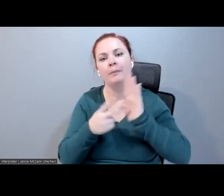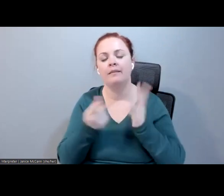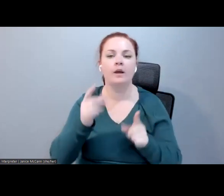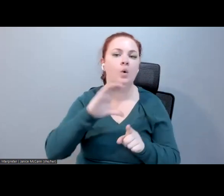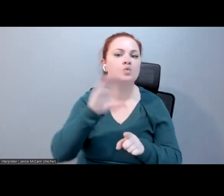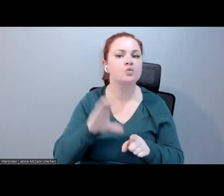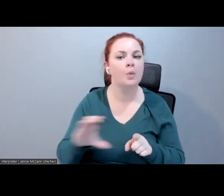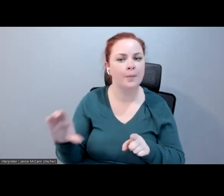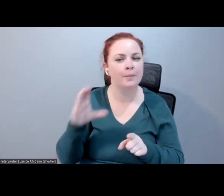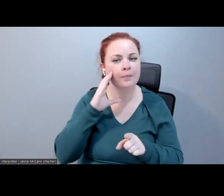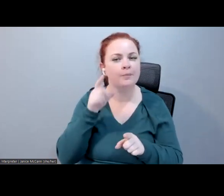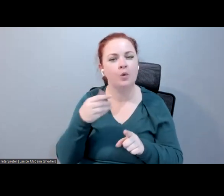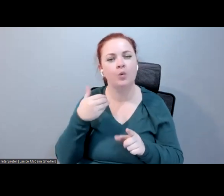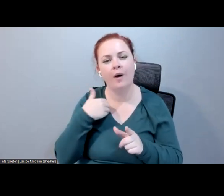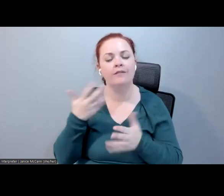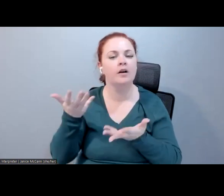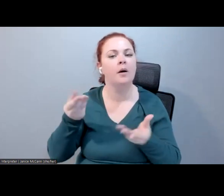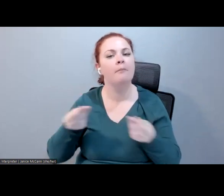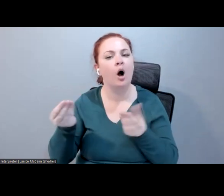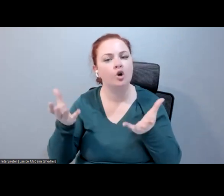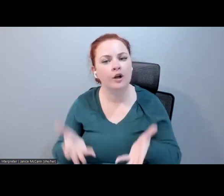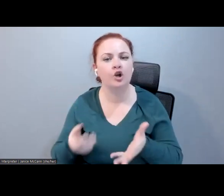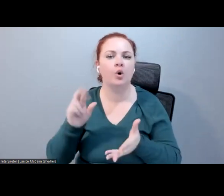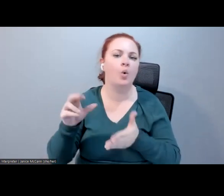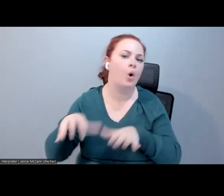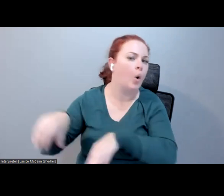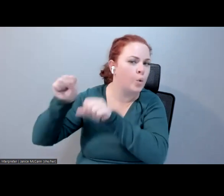administrators or moderators, so you have these core people that